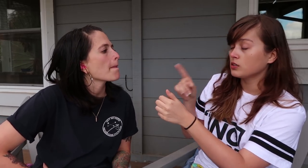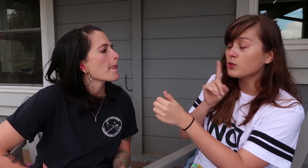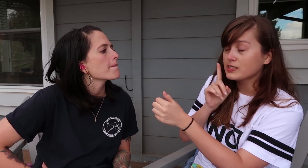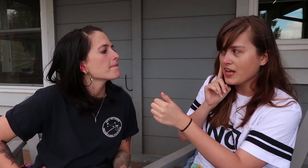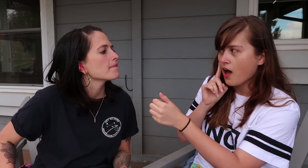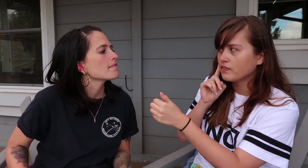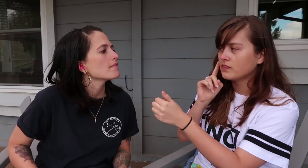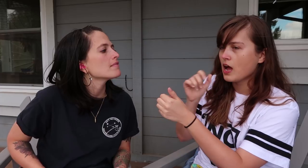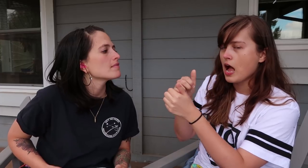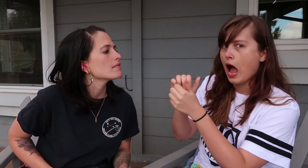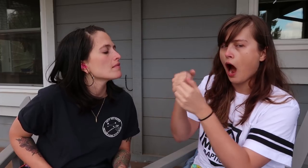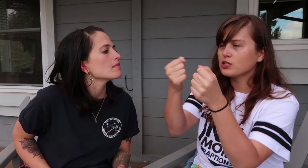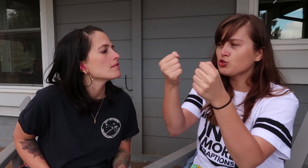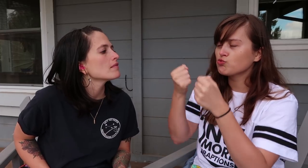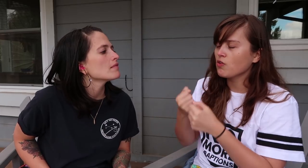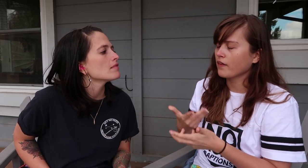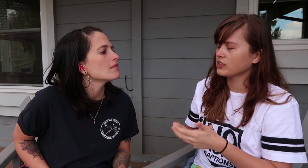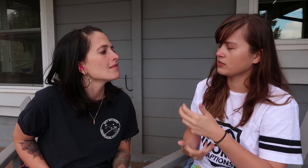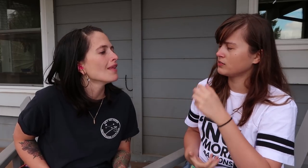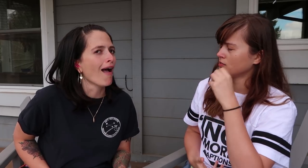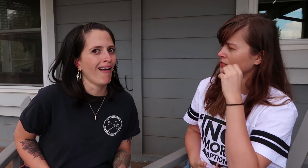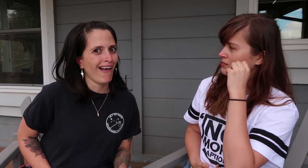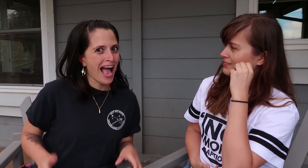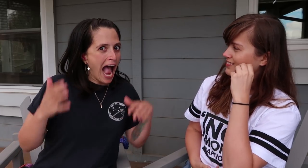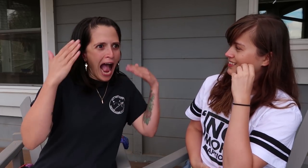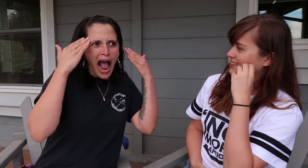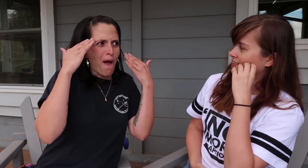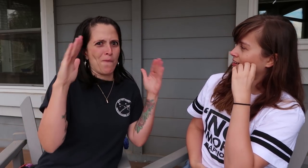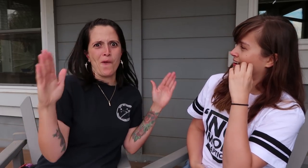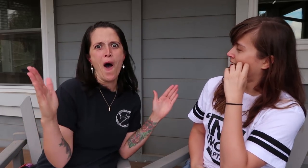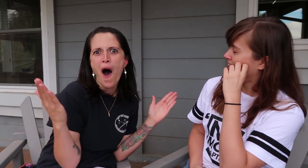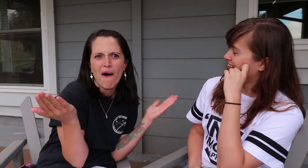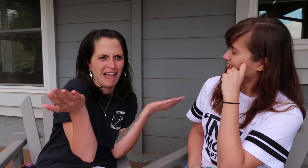Since you’re deaf, how did you drive here? I don’t know!